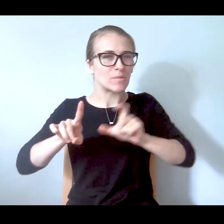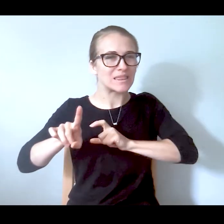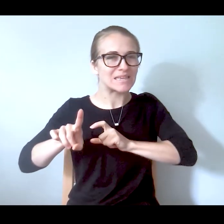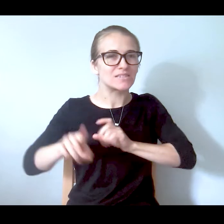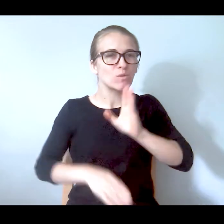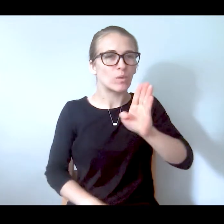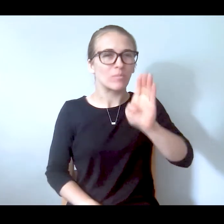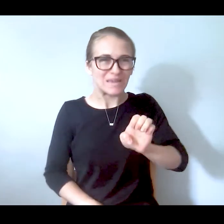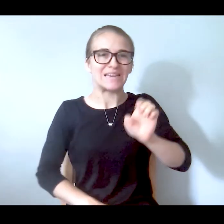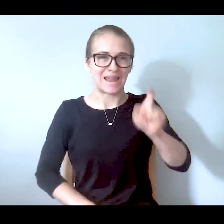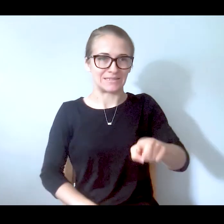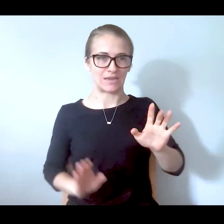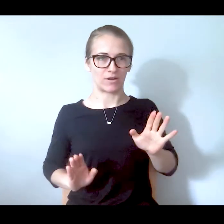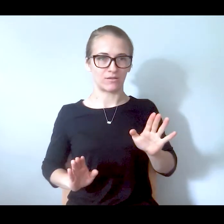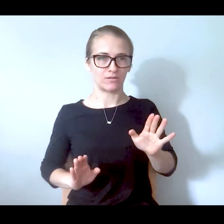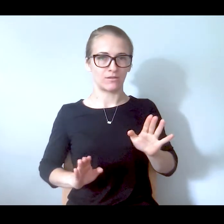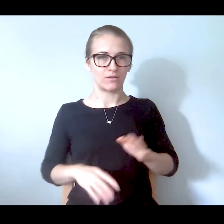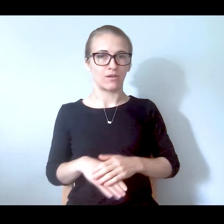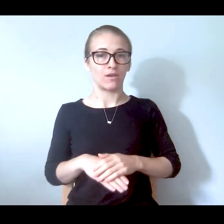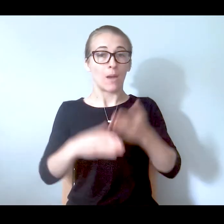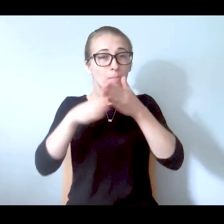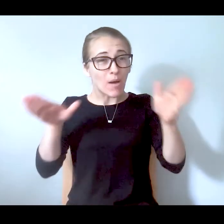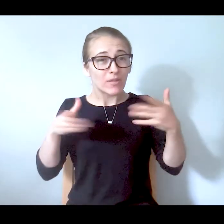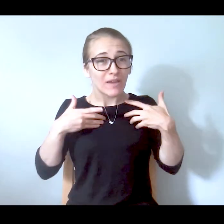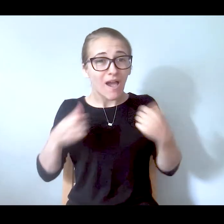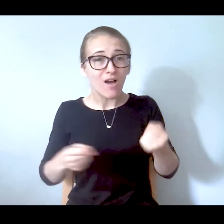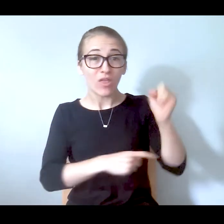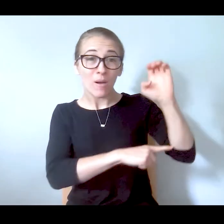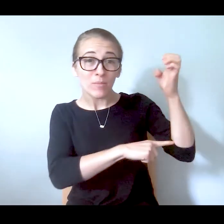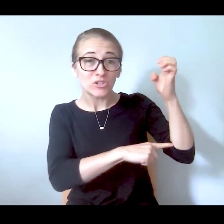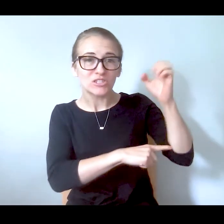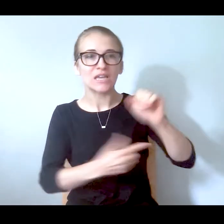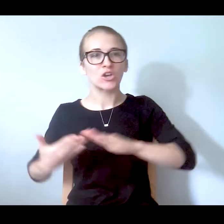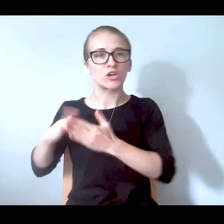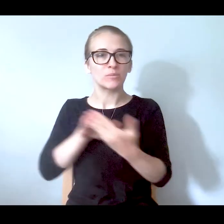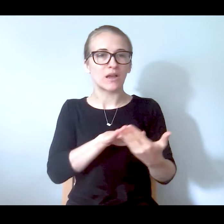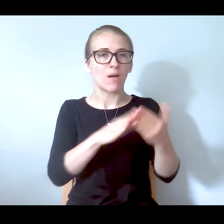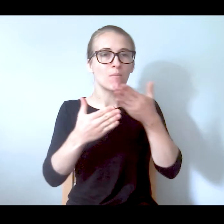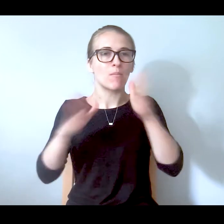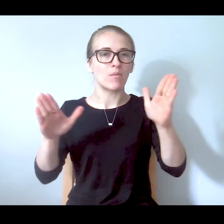Where a public health emergency could turn into a public safety emergency. The issue now is that we